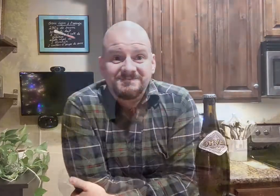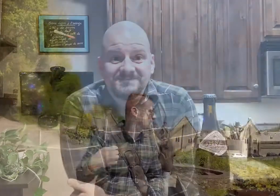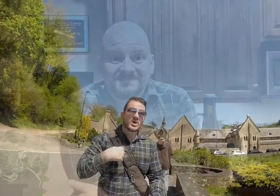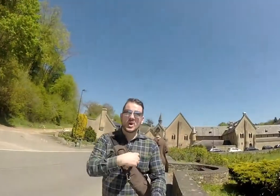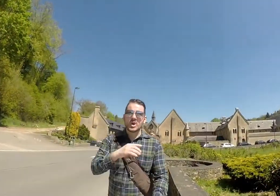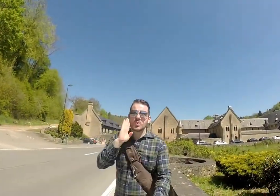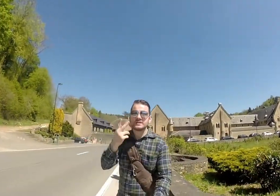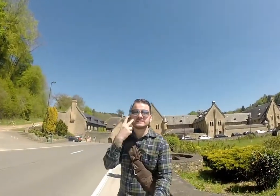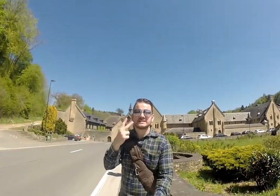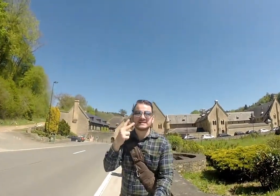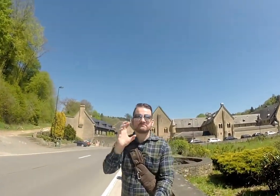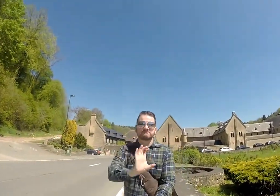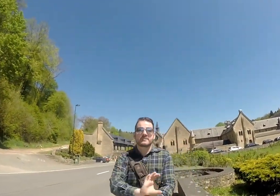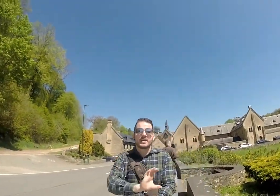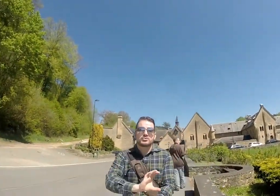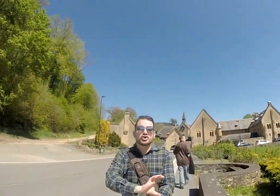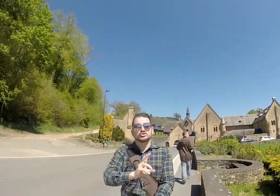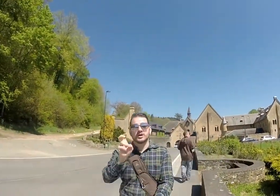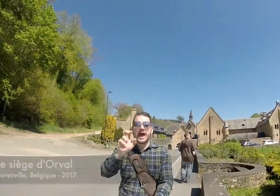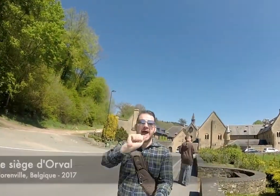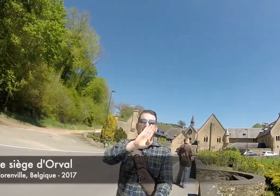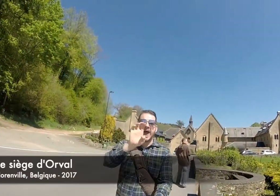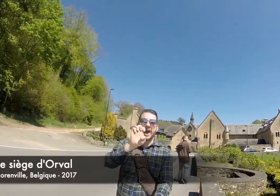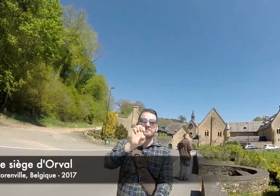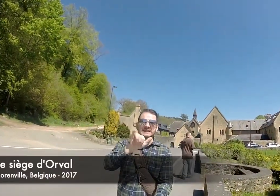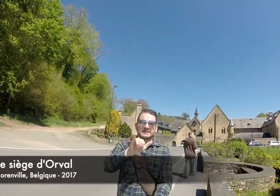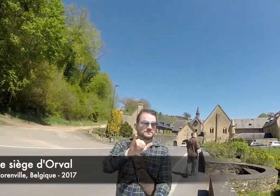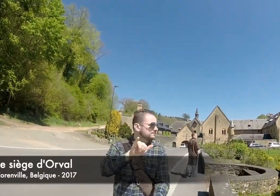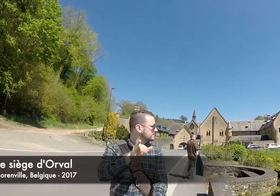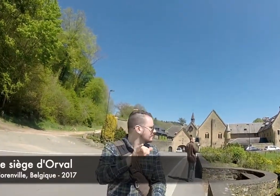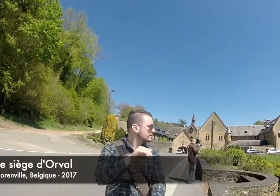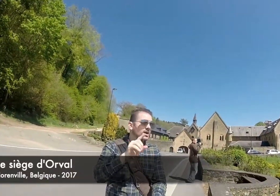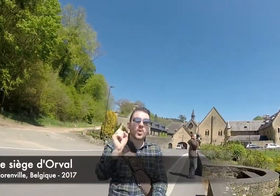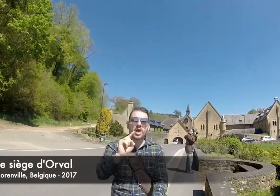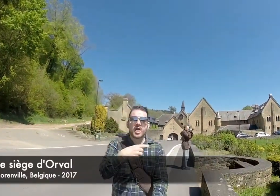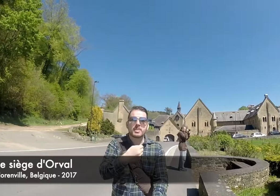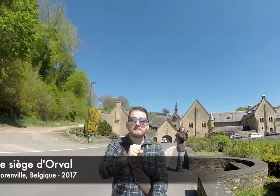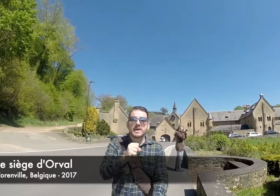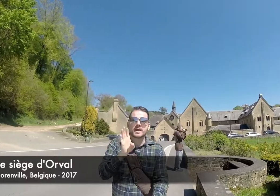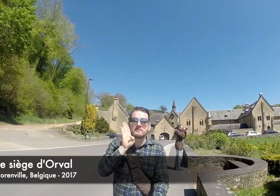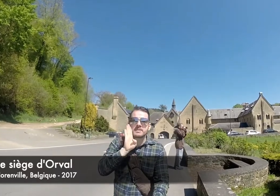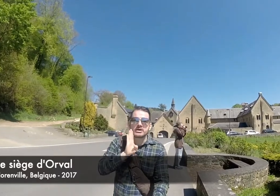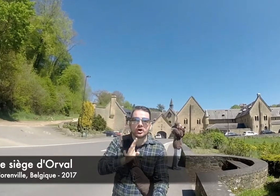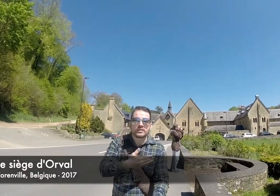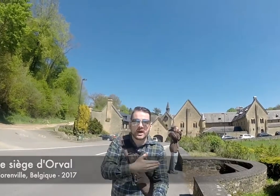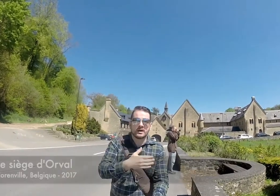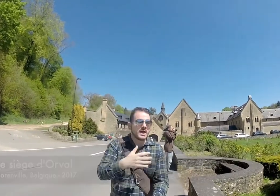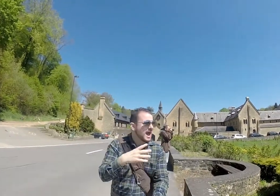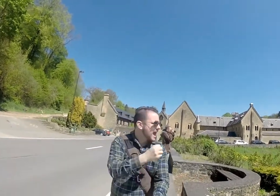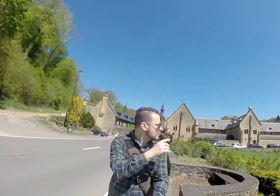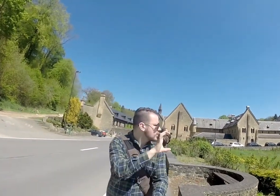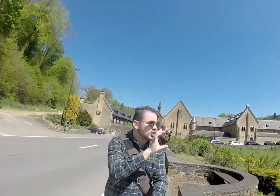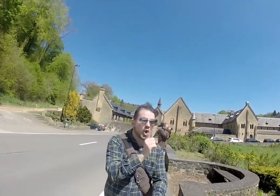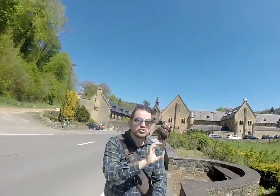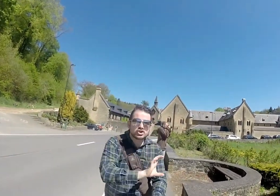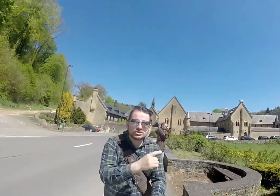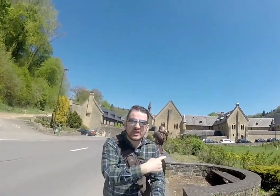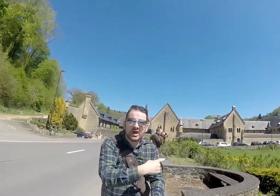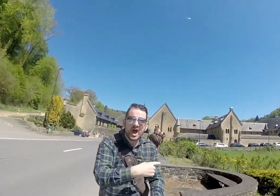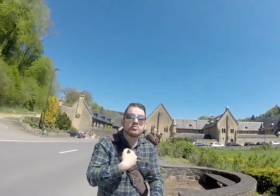We will be seeing an abbey where they make beers and also they go for a mass.